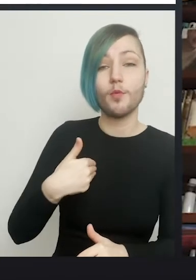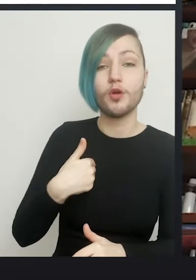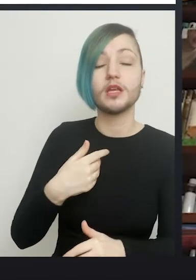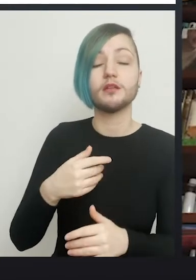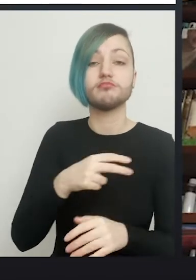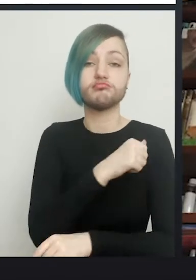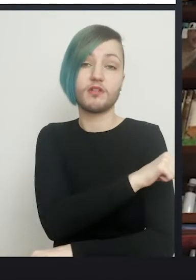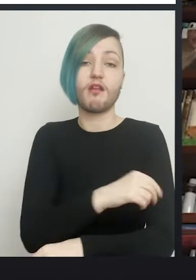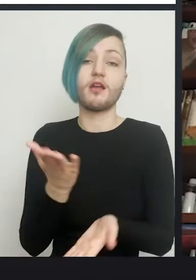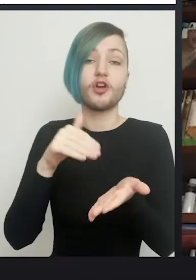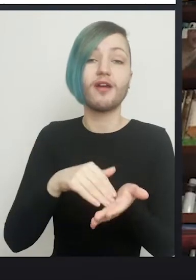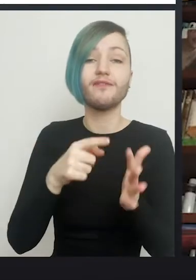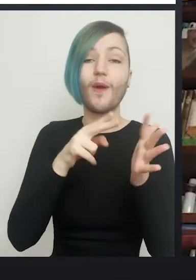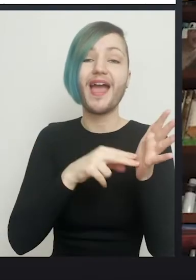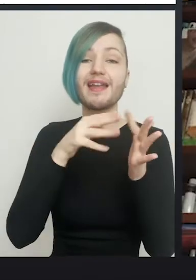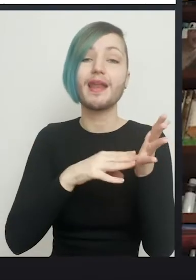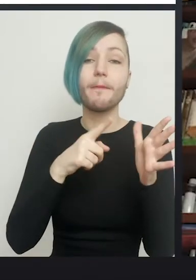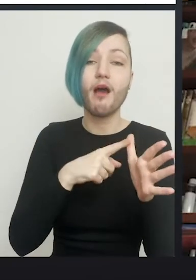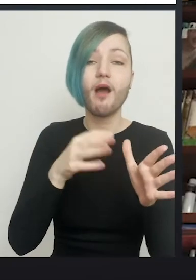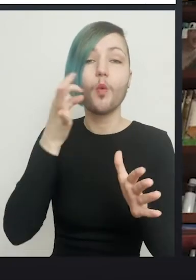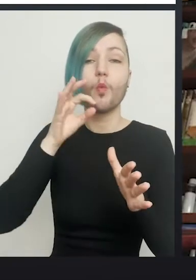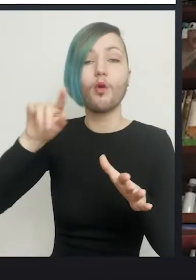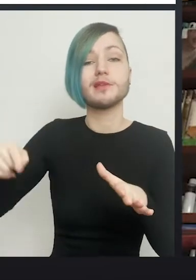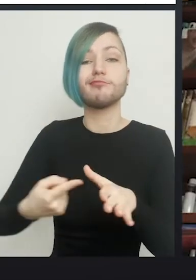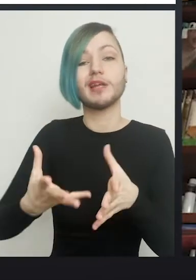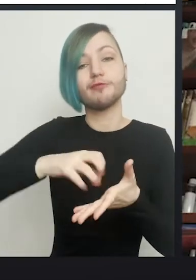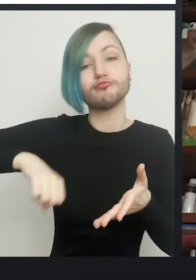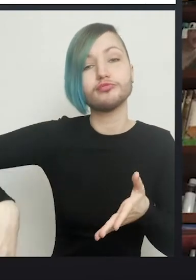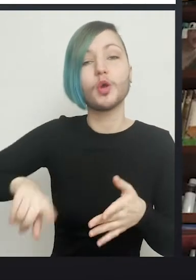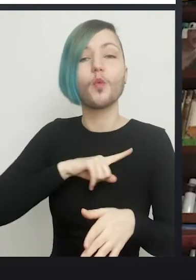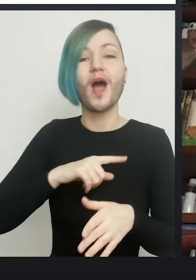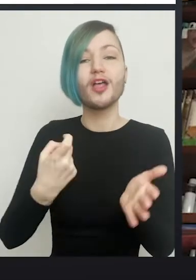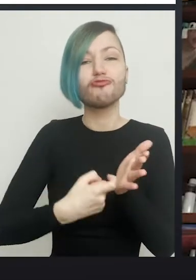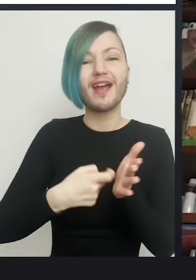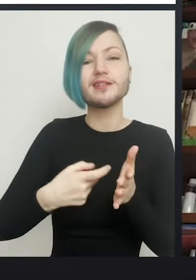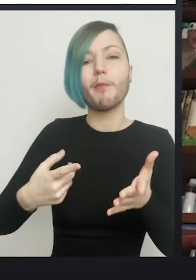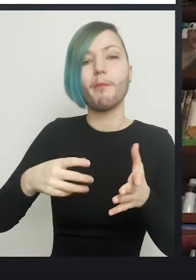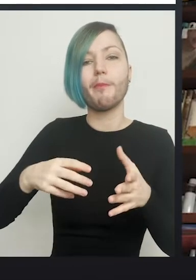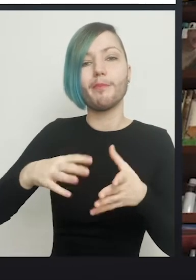This is to get the rectum empty, because the rectum and the prostate, we have to get into